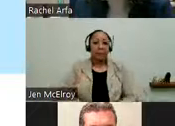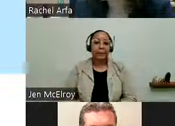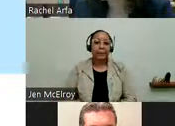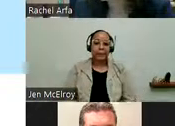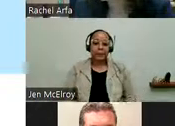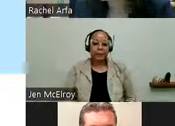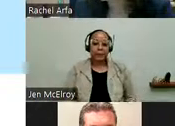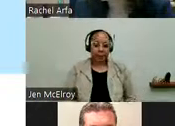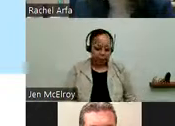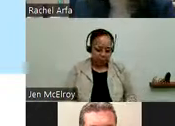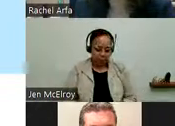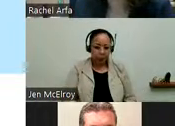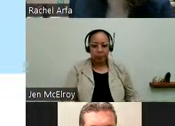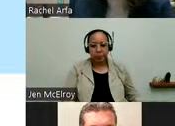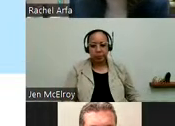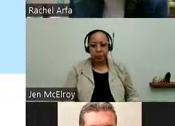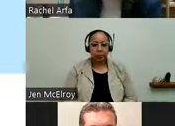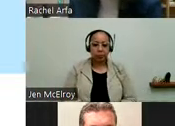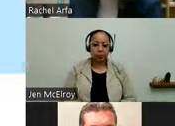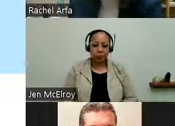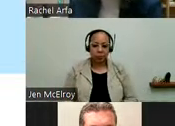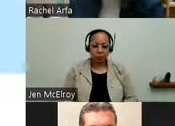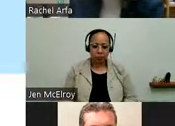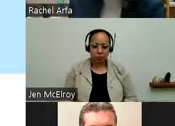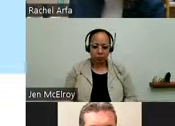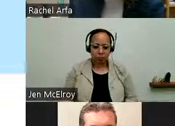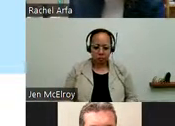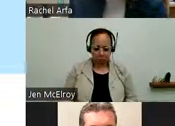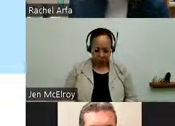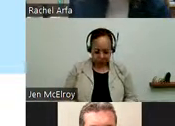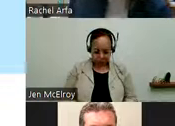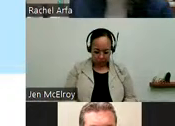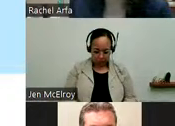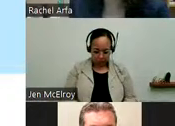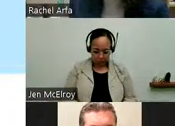So this is about me. And I know that